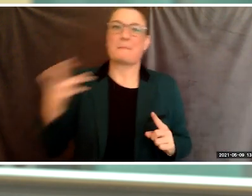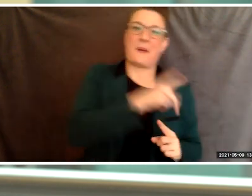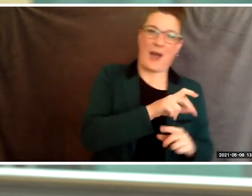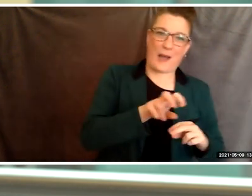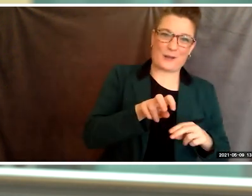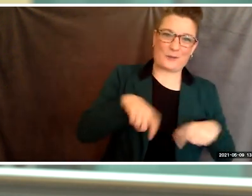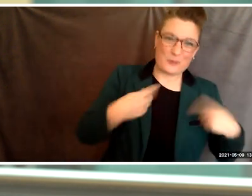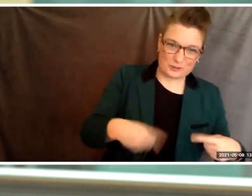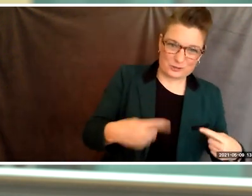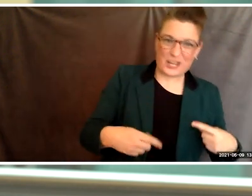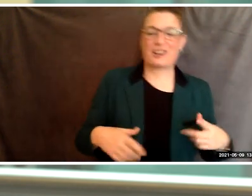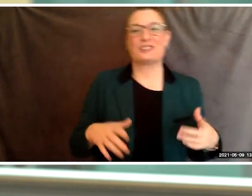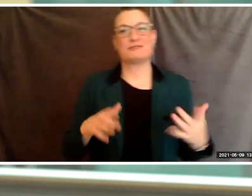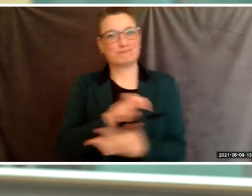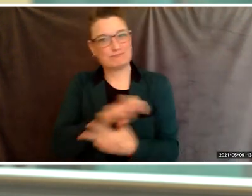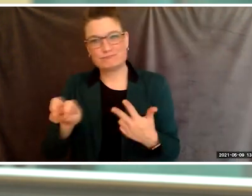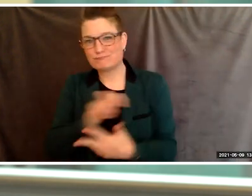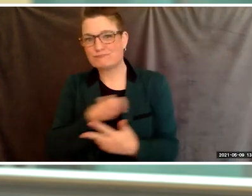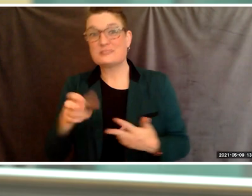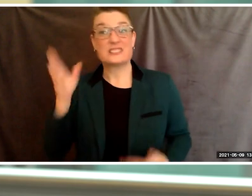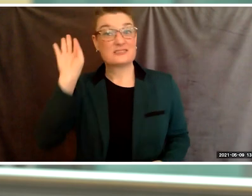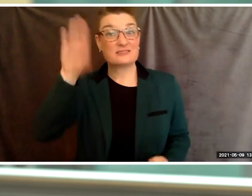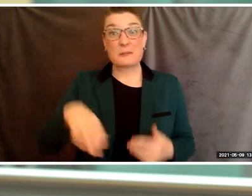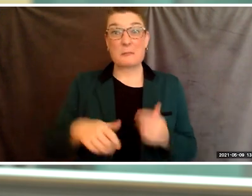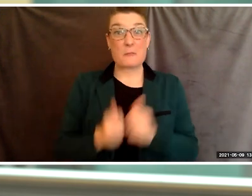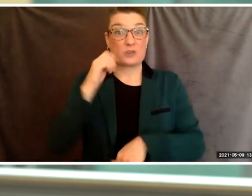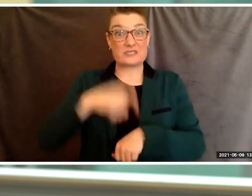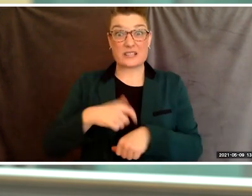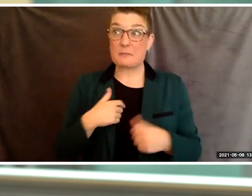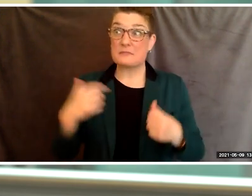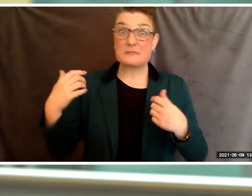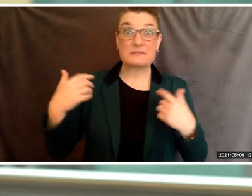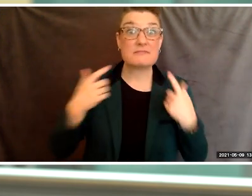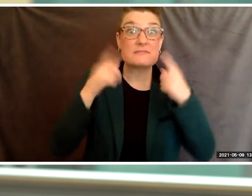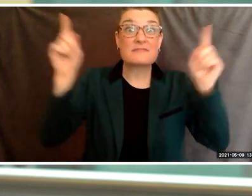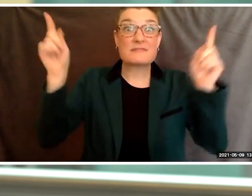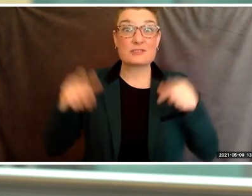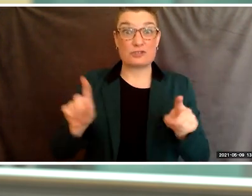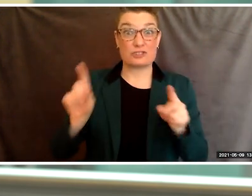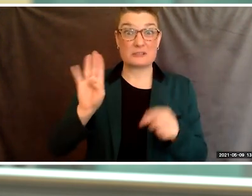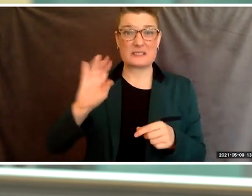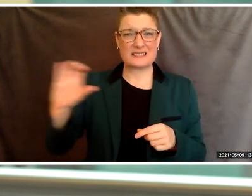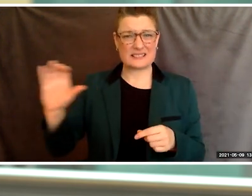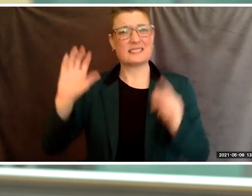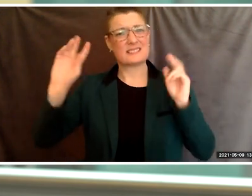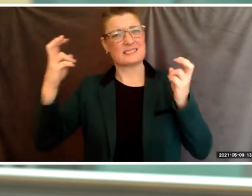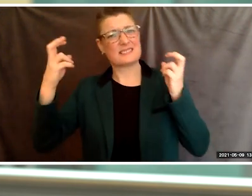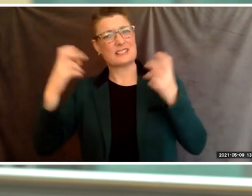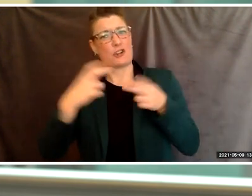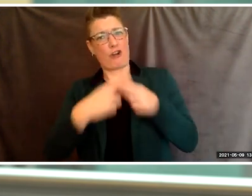Overall, most of these wins they're through my time here at Berkeley City College were impossible or seemed it just a few years ago.